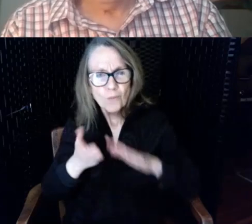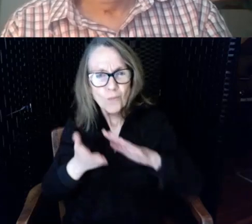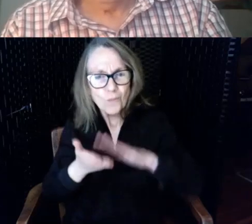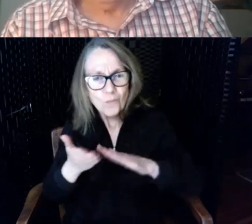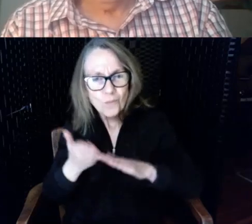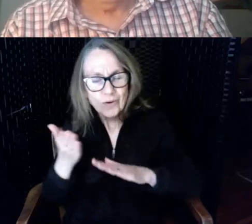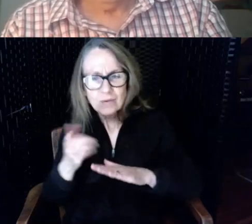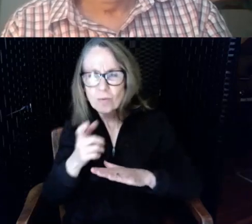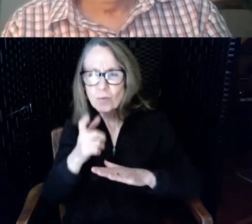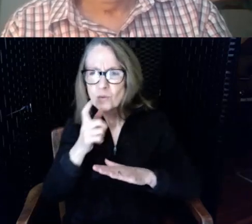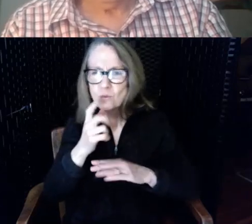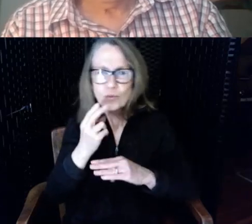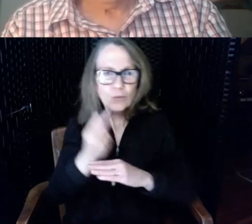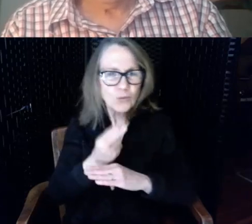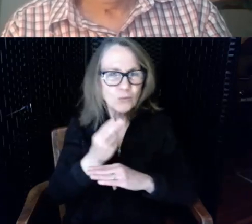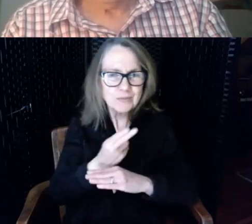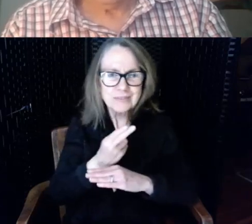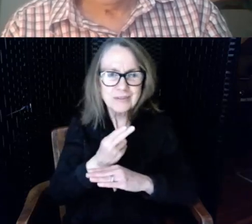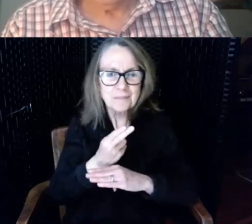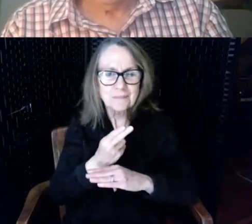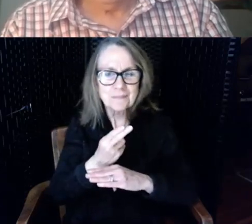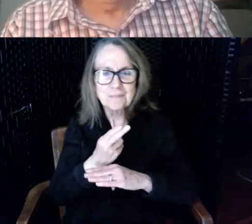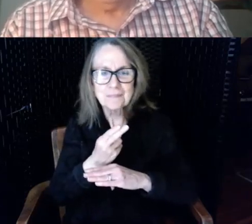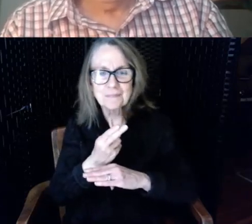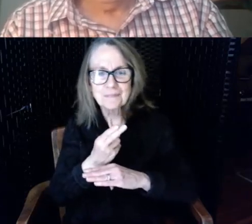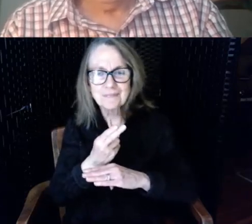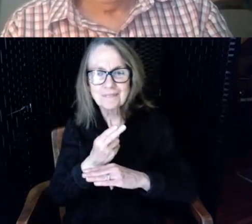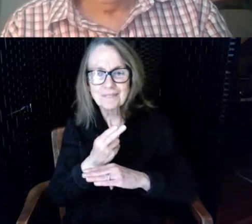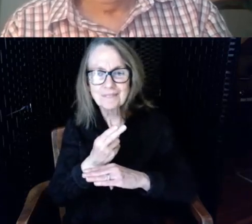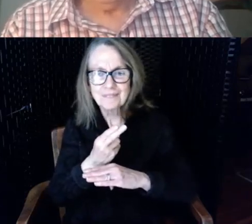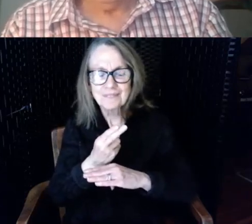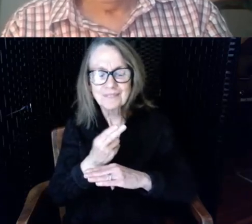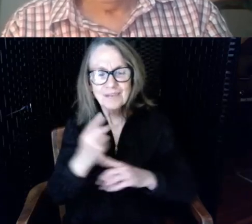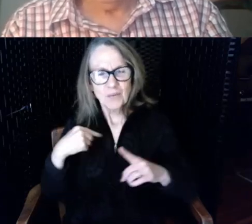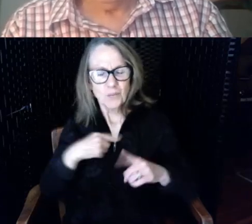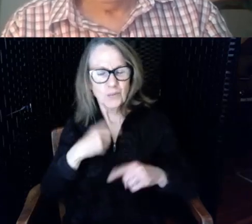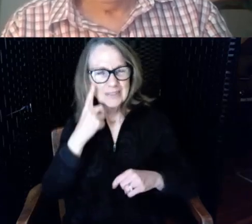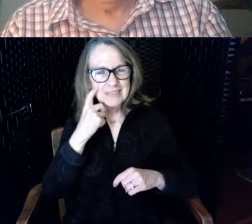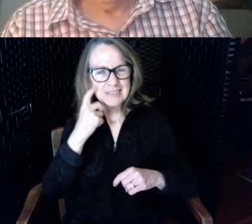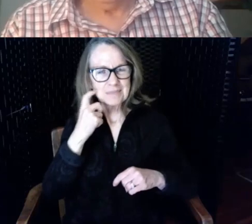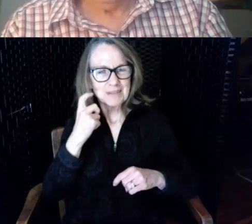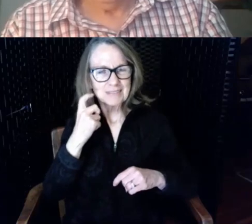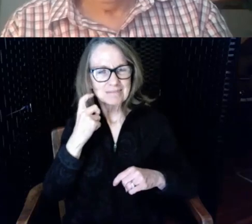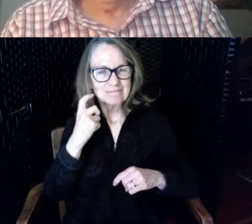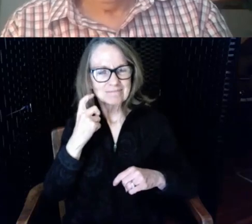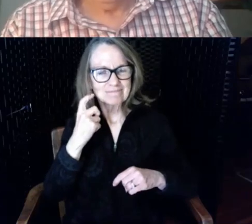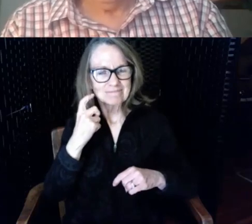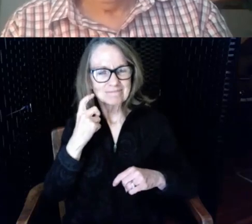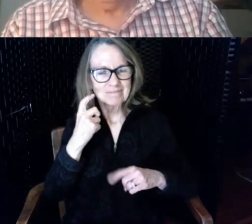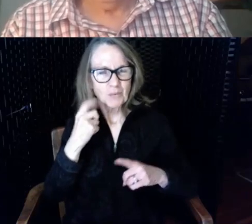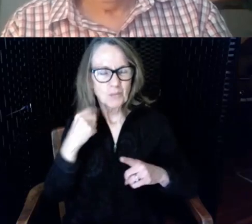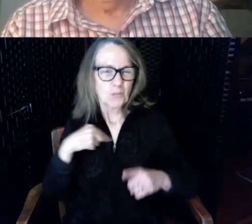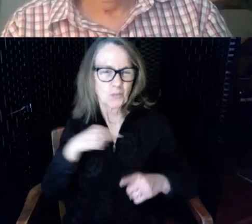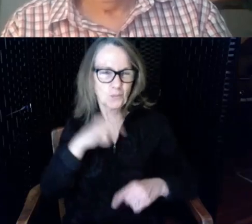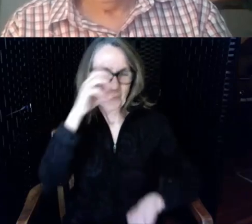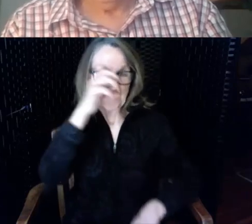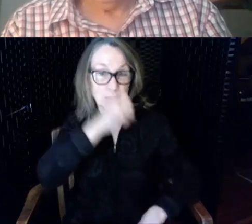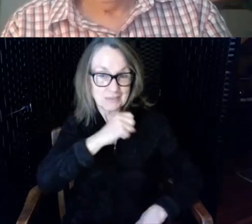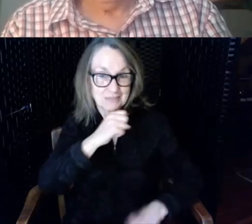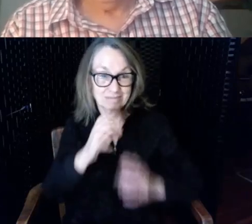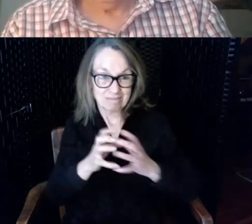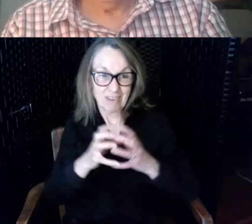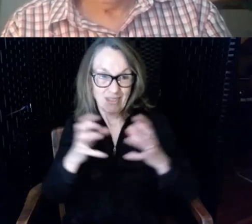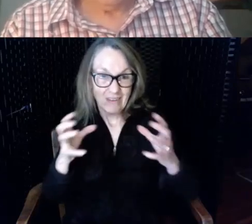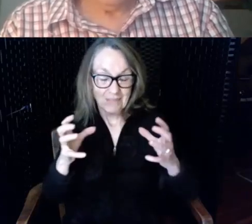them and we suspected that we missed a great deal so we don't really attempt to